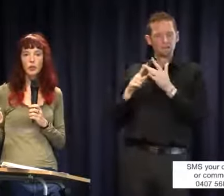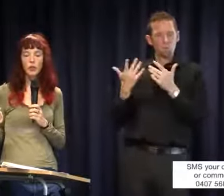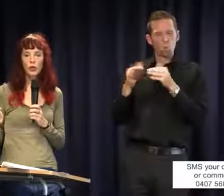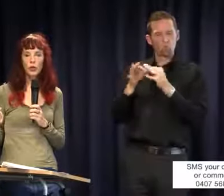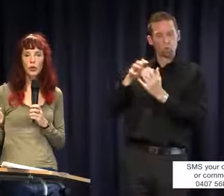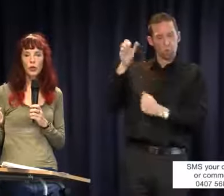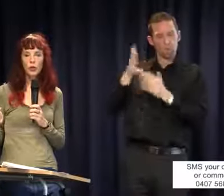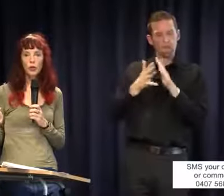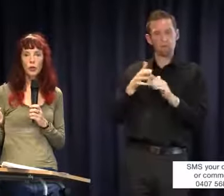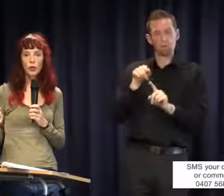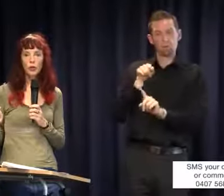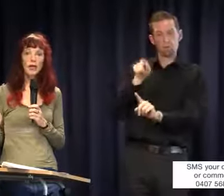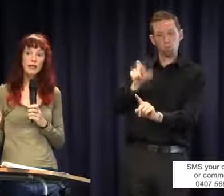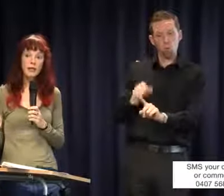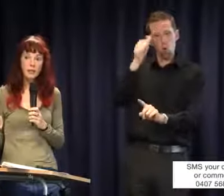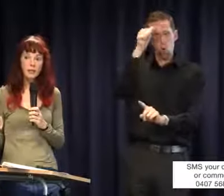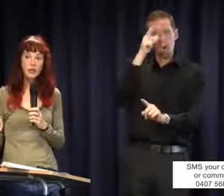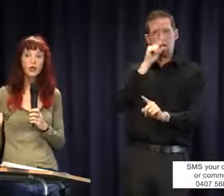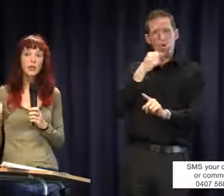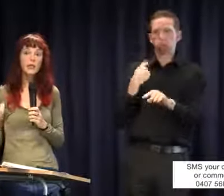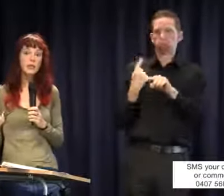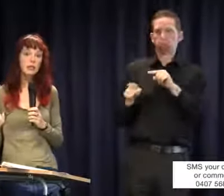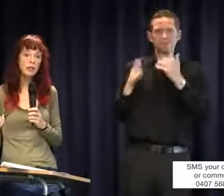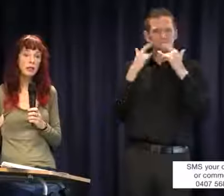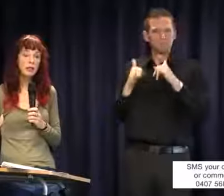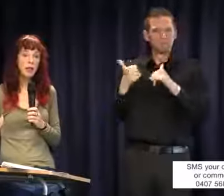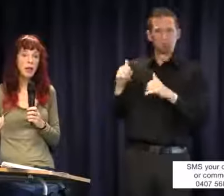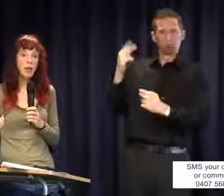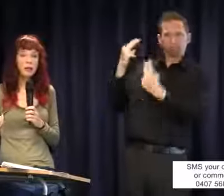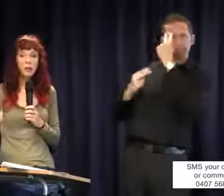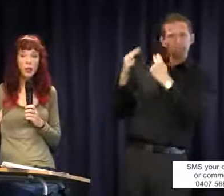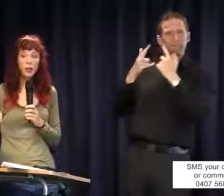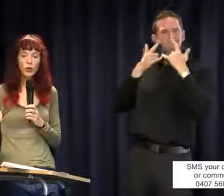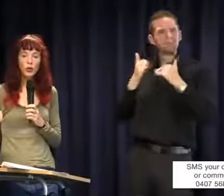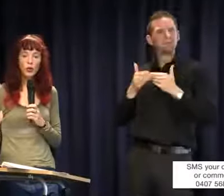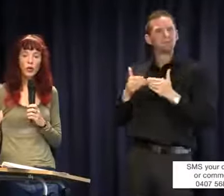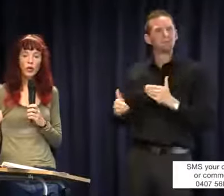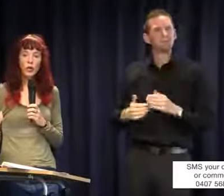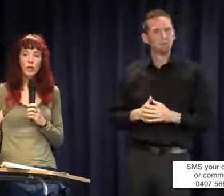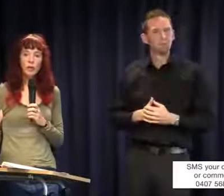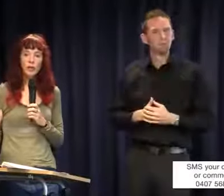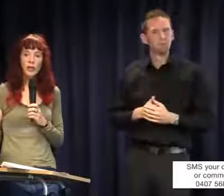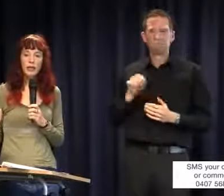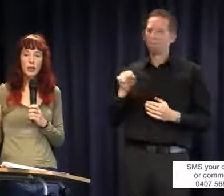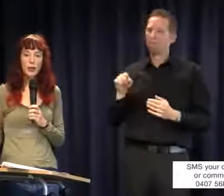knowledge to pass tests because you have been tested. That is important because I suppose